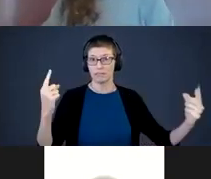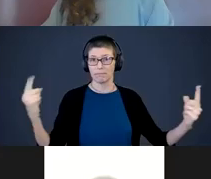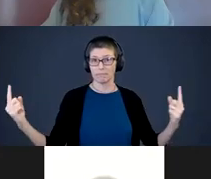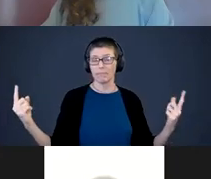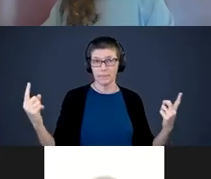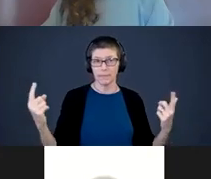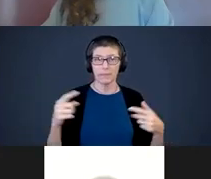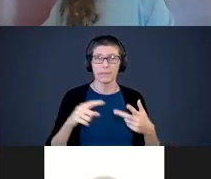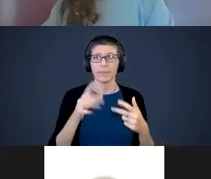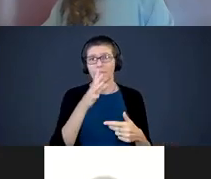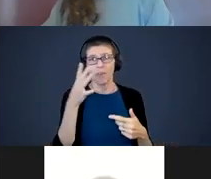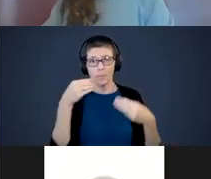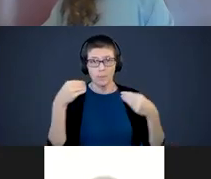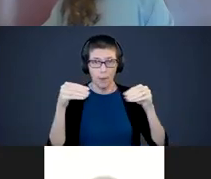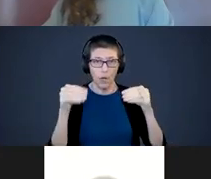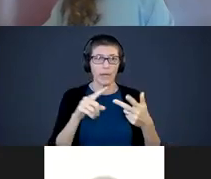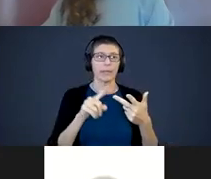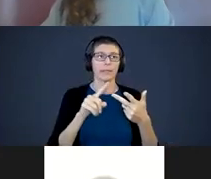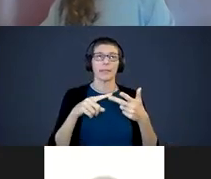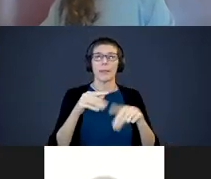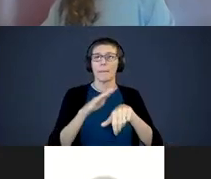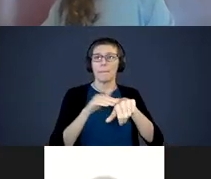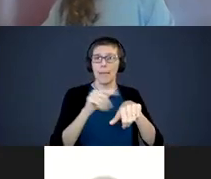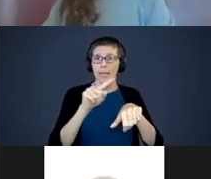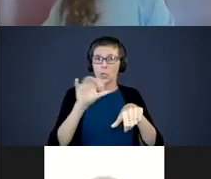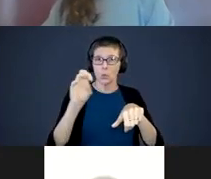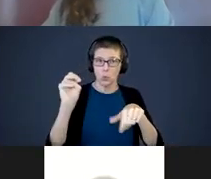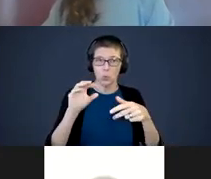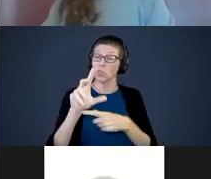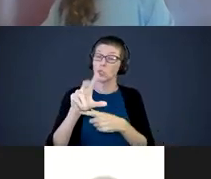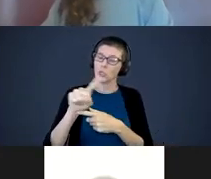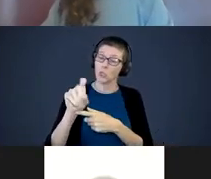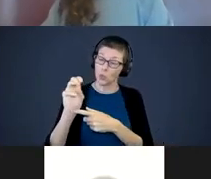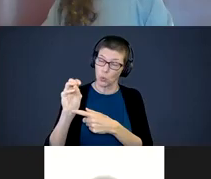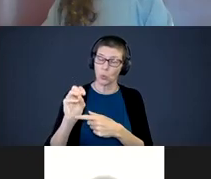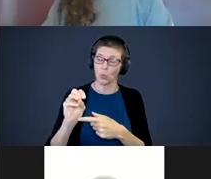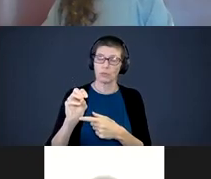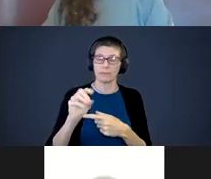Farmer's markets Petting zoos Have a picnic Planetarium